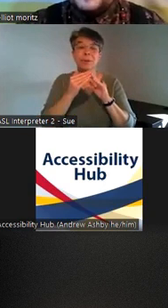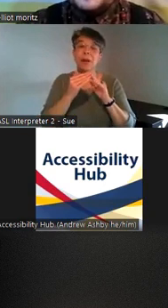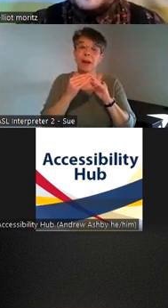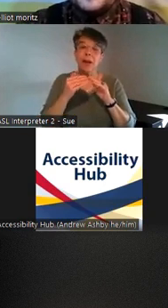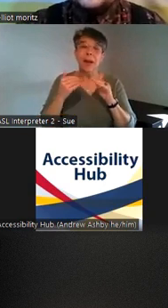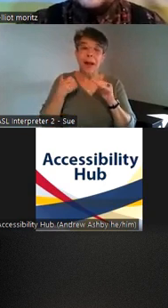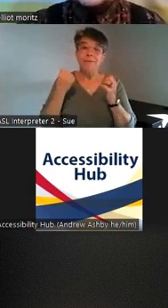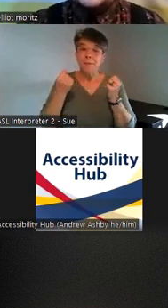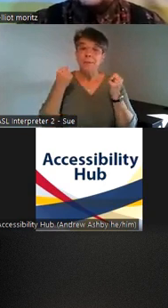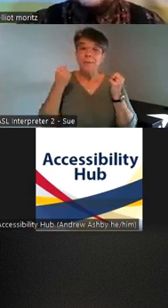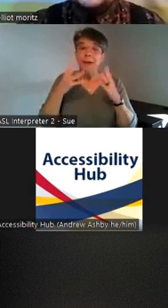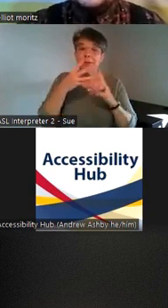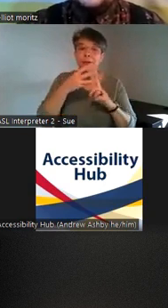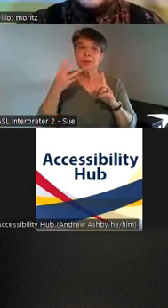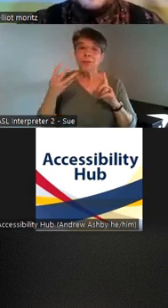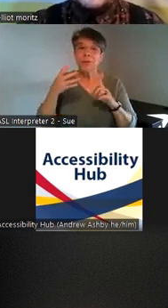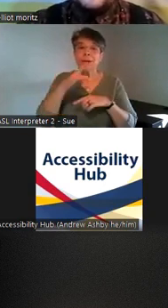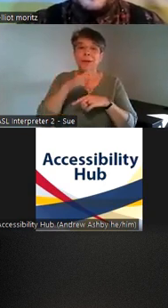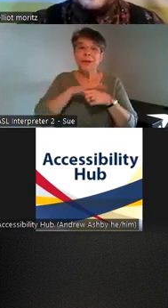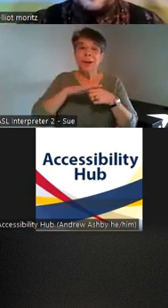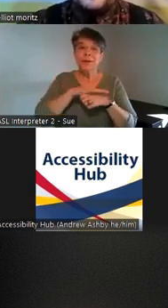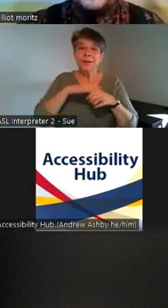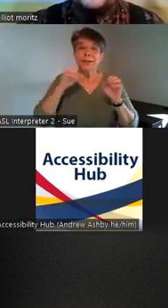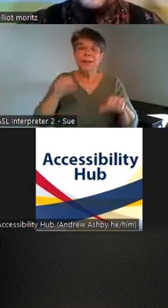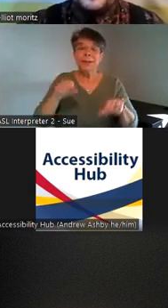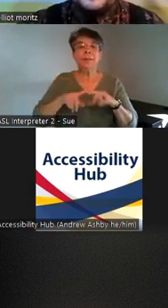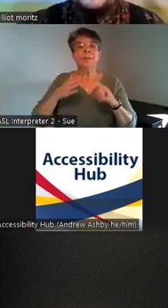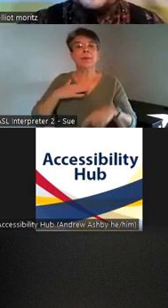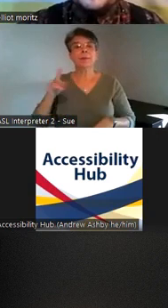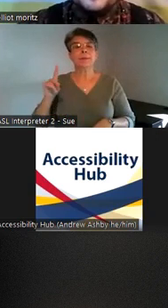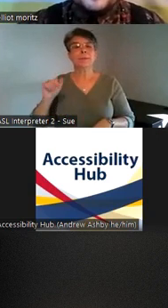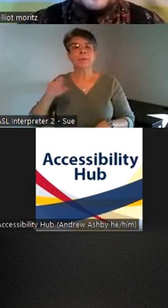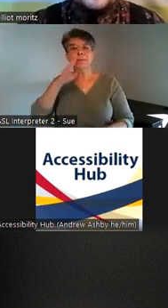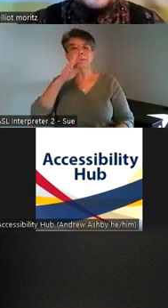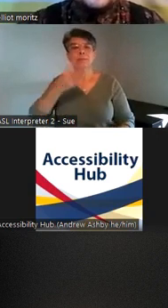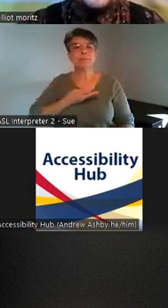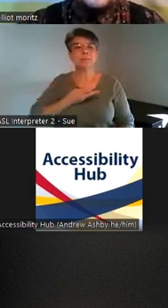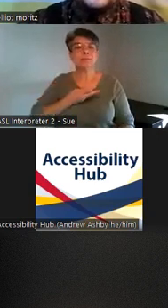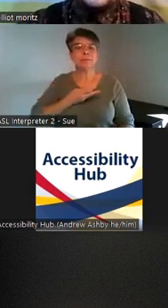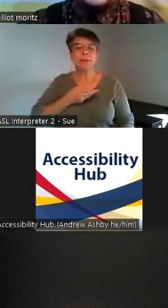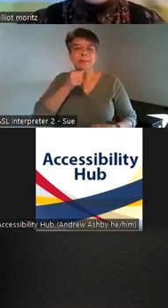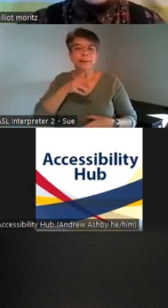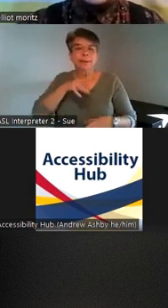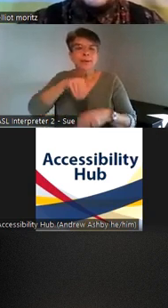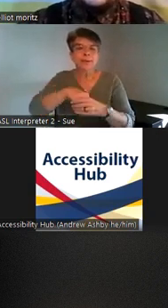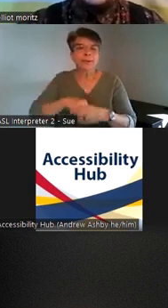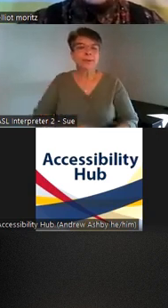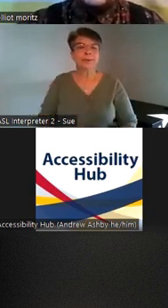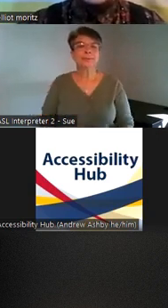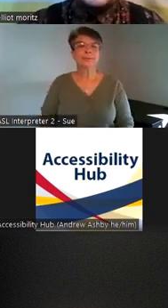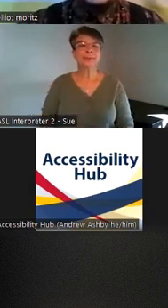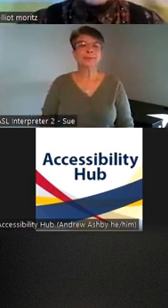spaces I find that my disability is something that's often left behind and um because Kingston